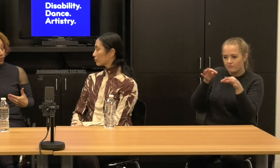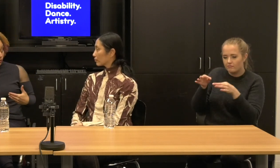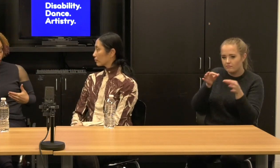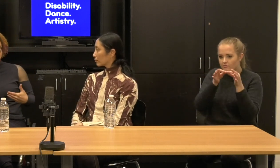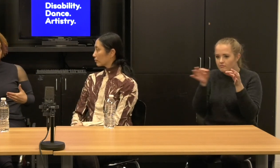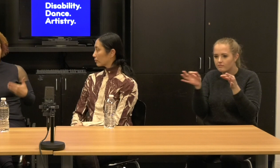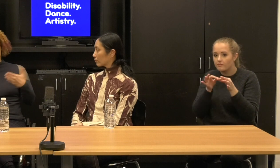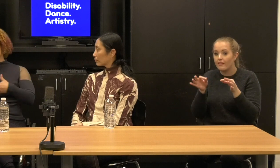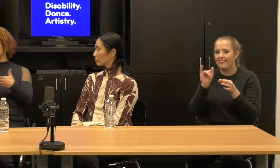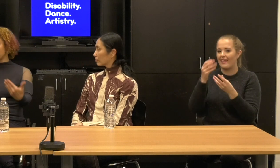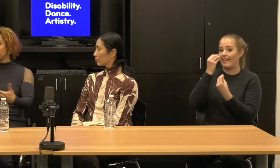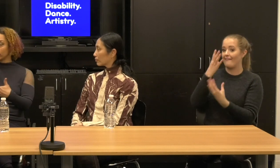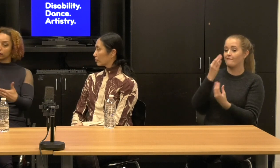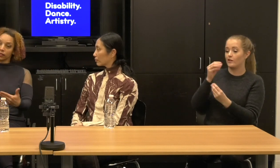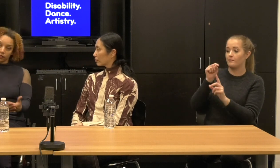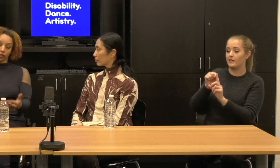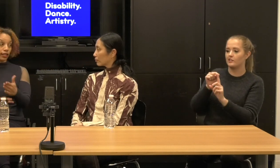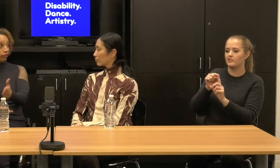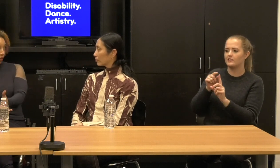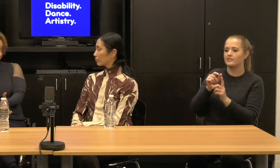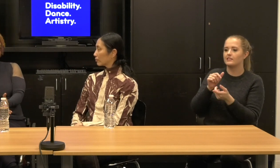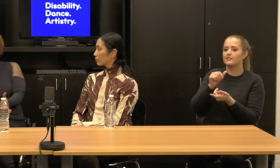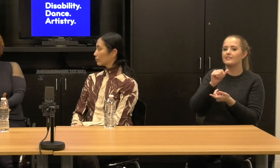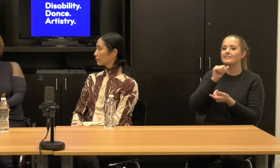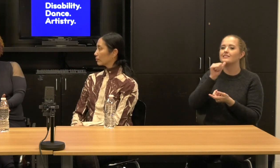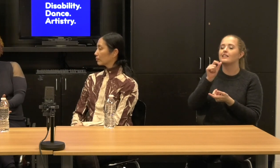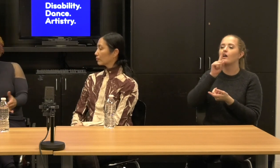intake is not necessarily artistically crafted.